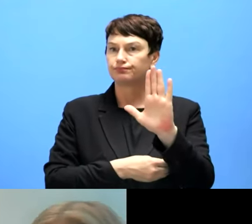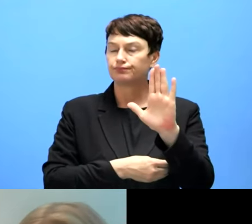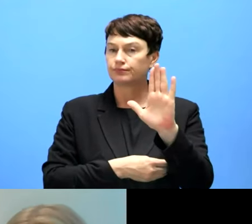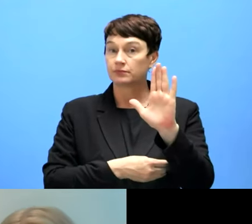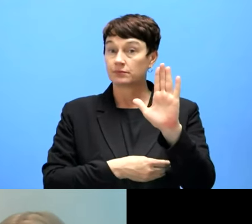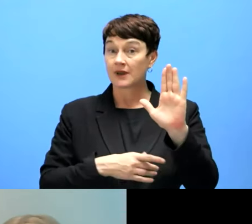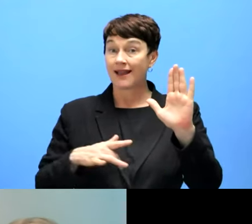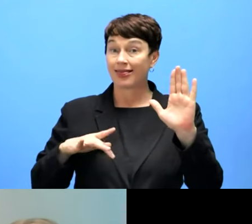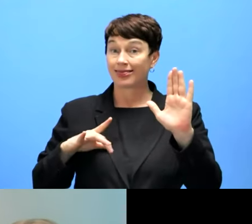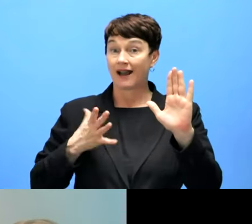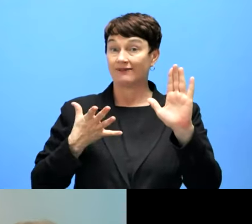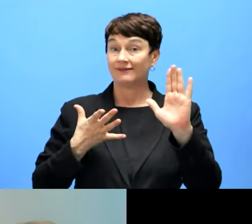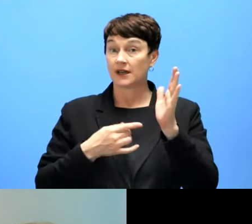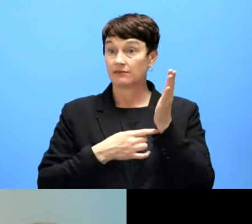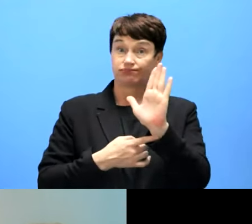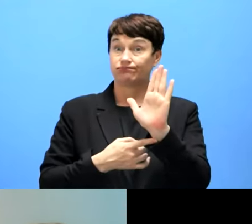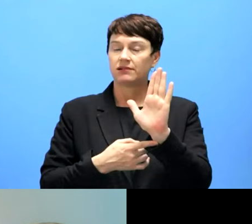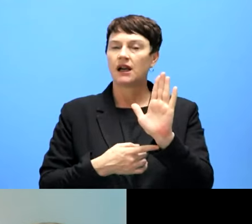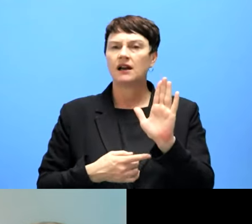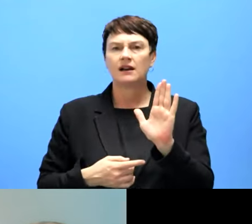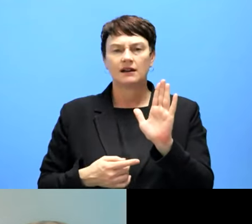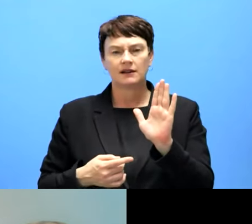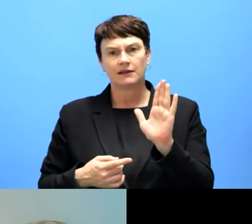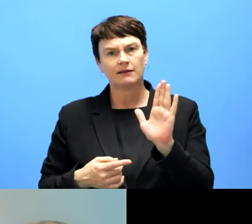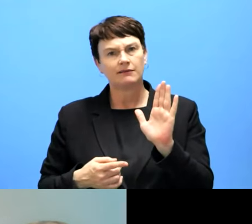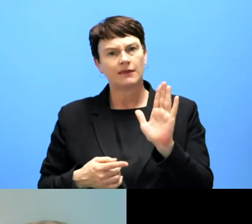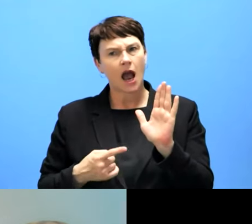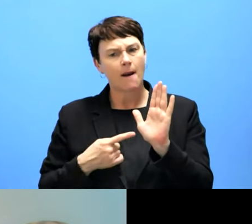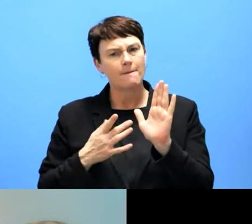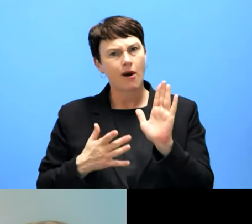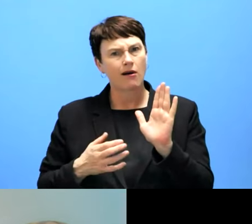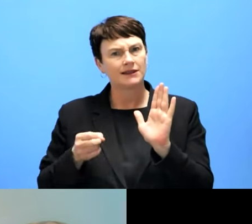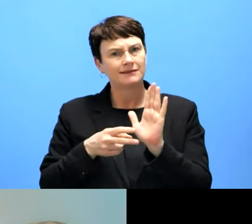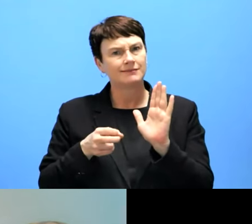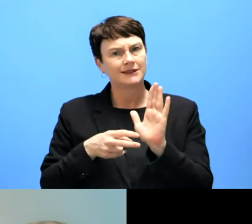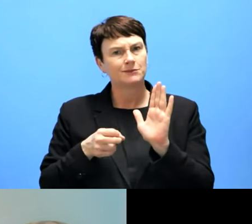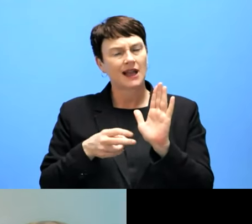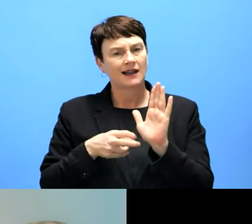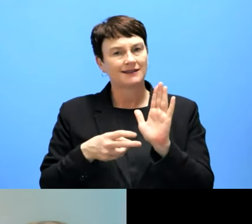to put some pressure on them too, because I mean, there's like a couple of suppliers that are in